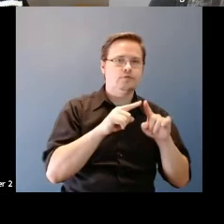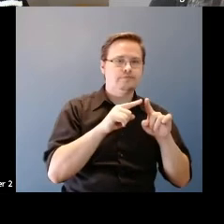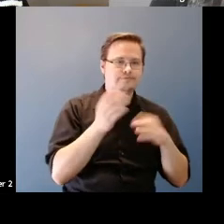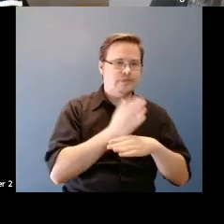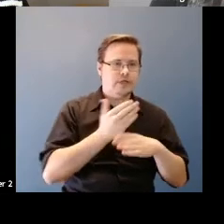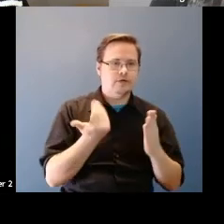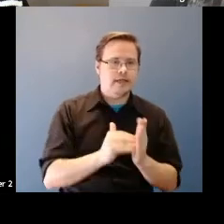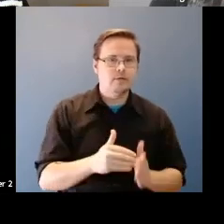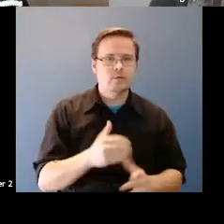Martin Wattenberg: hold on one second.